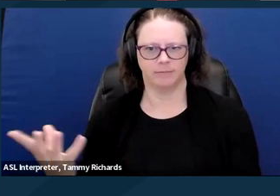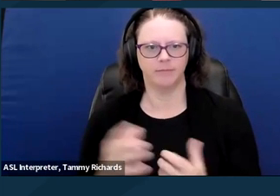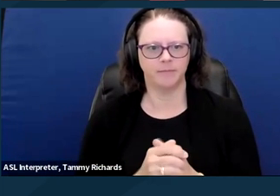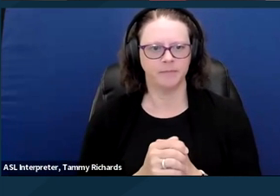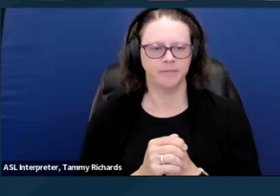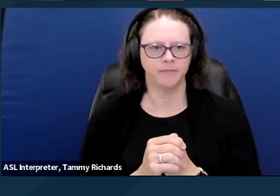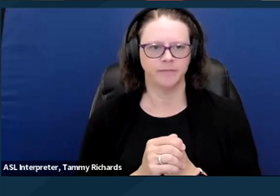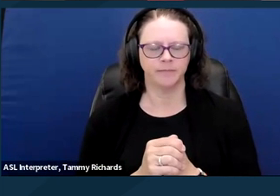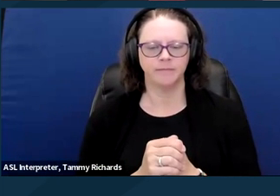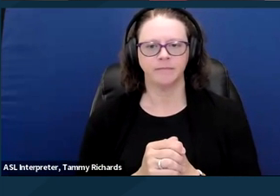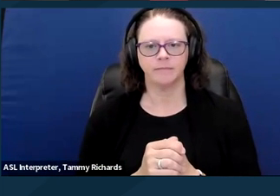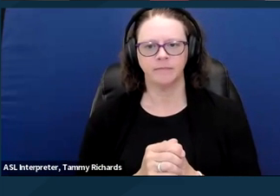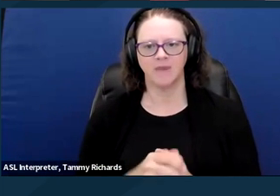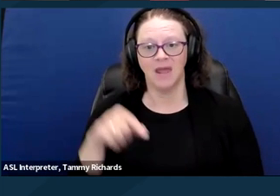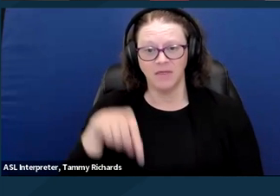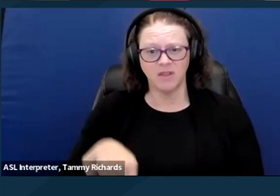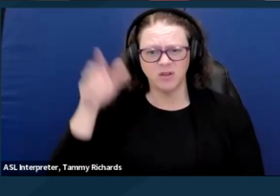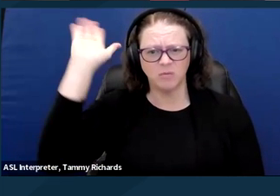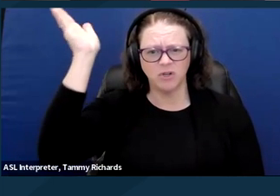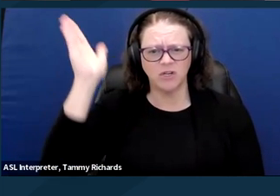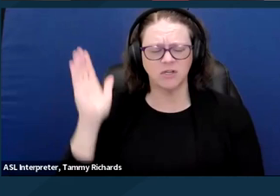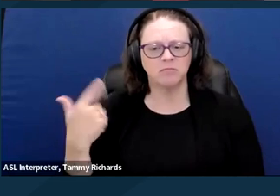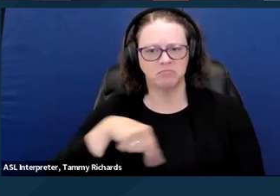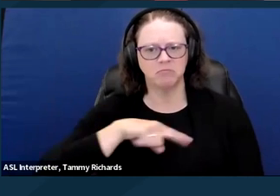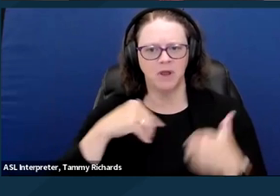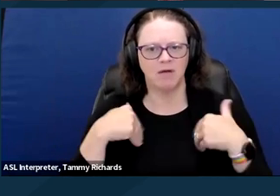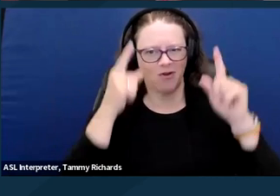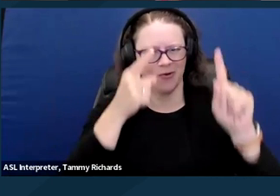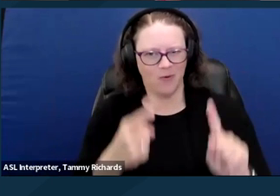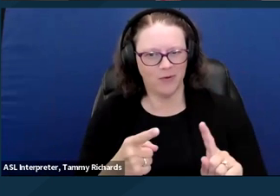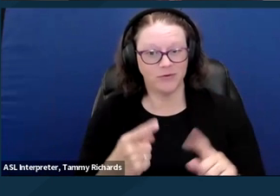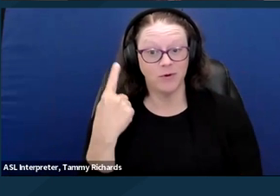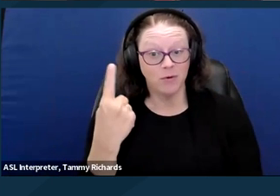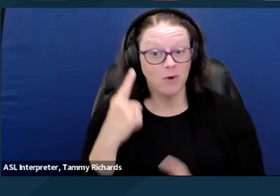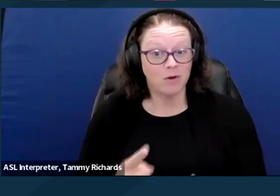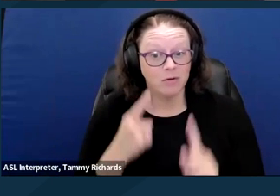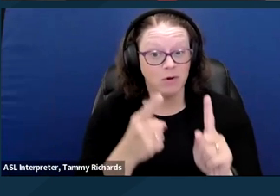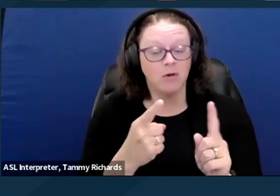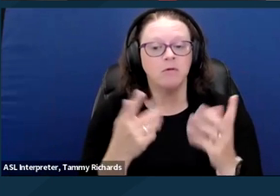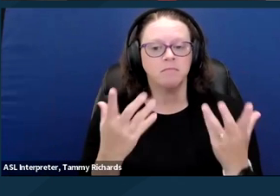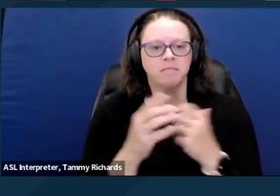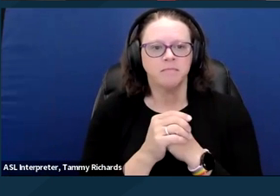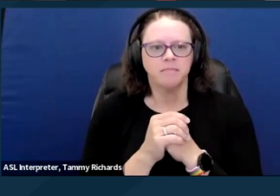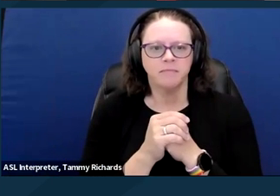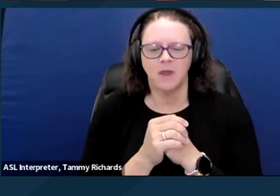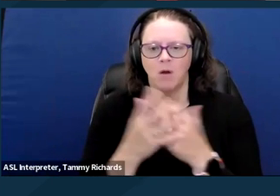One of our goals in this presentation, in addition to getting all of you up to speed,